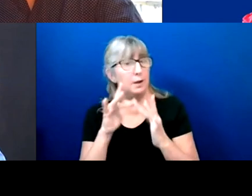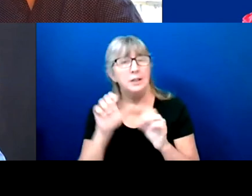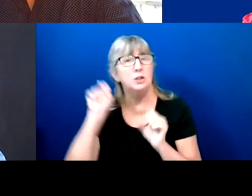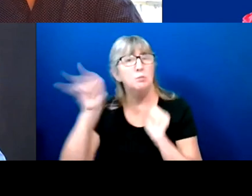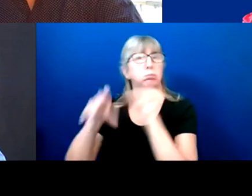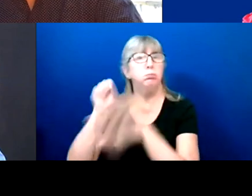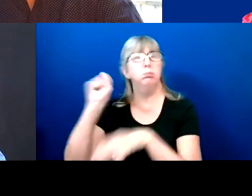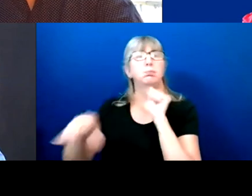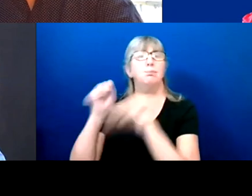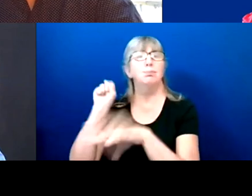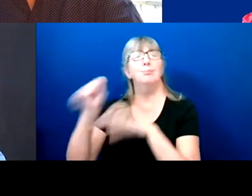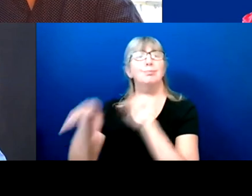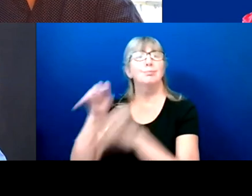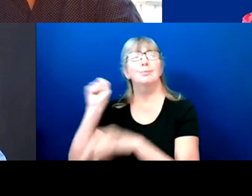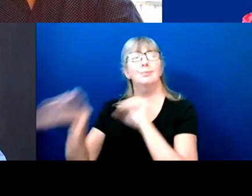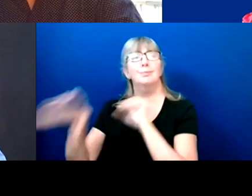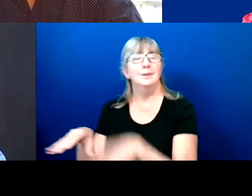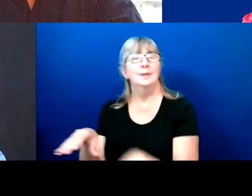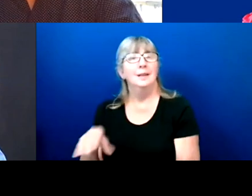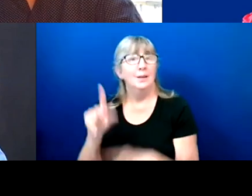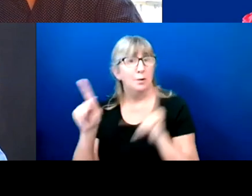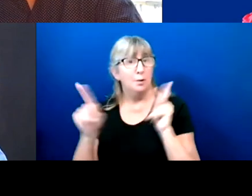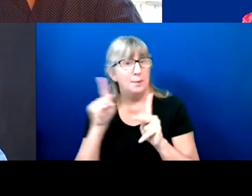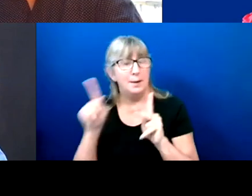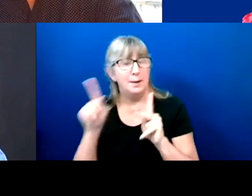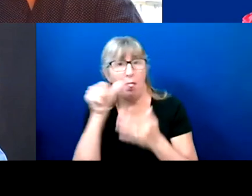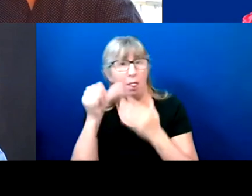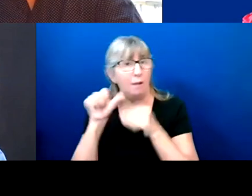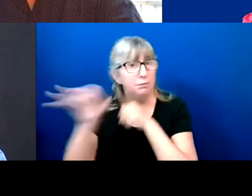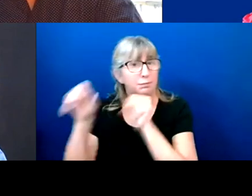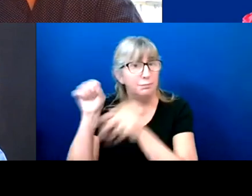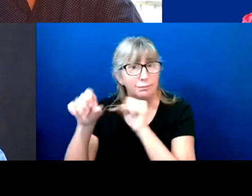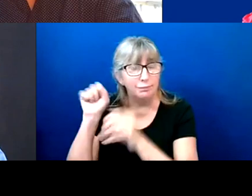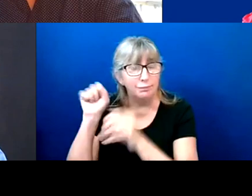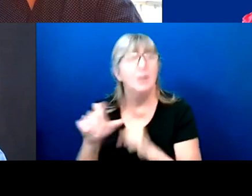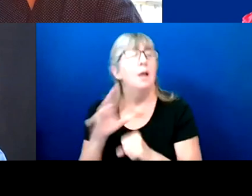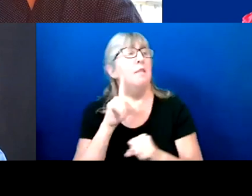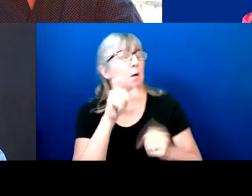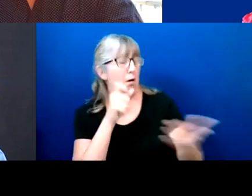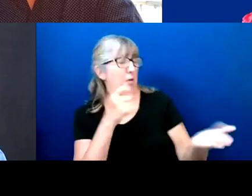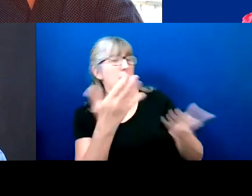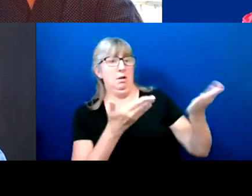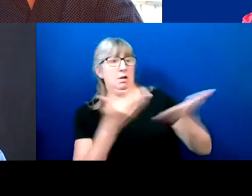if they wake up and start making changes at the state level with the legislation.